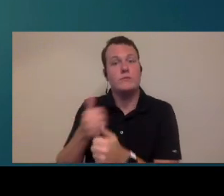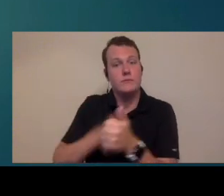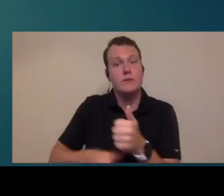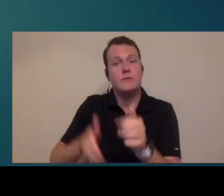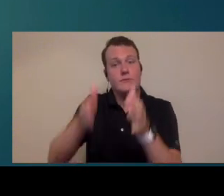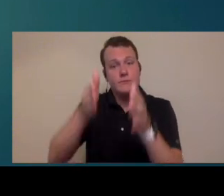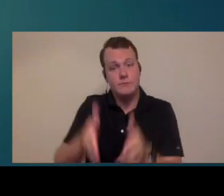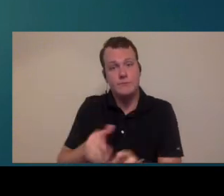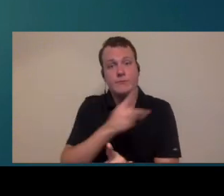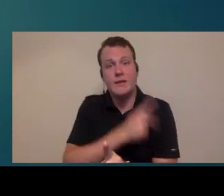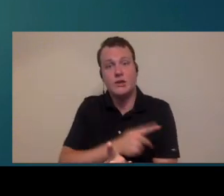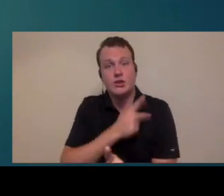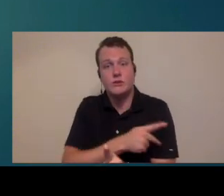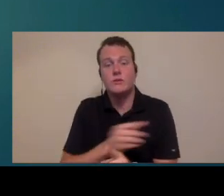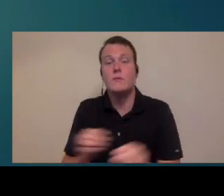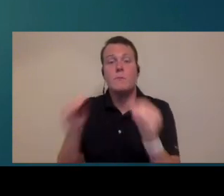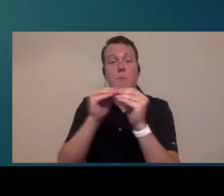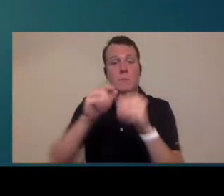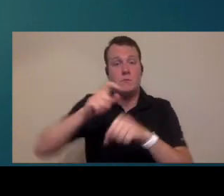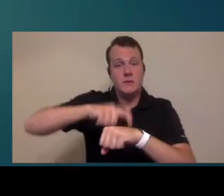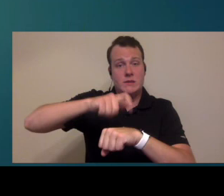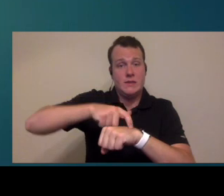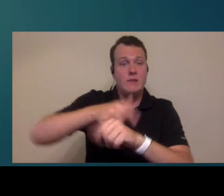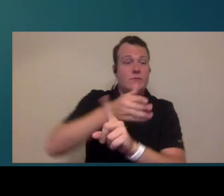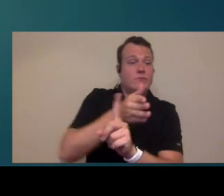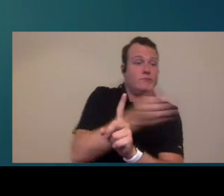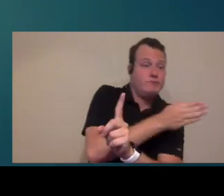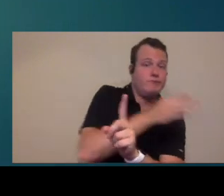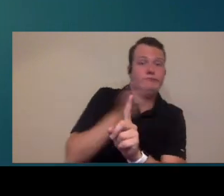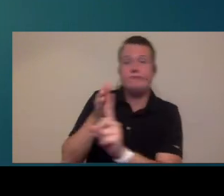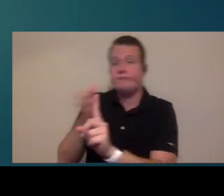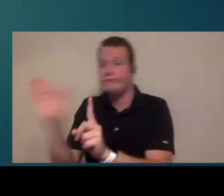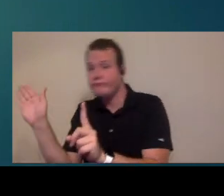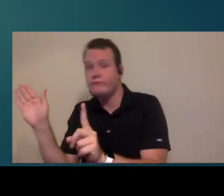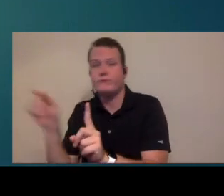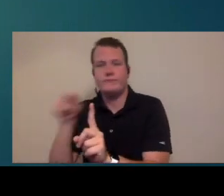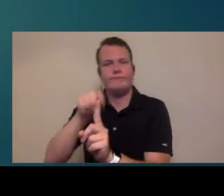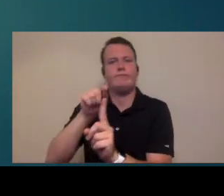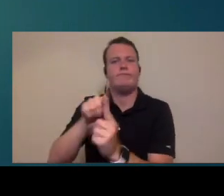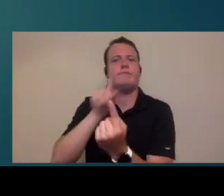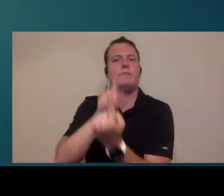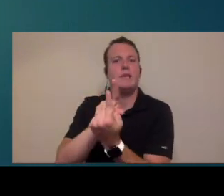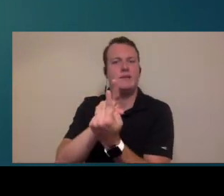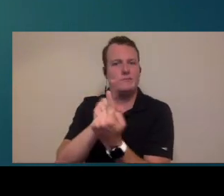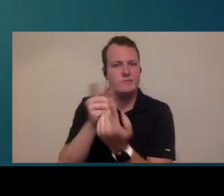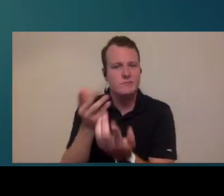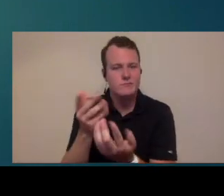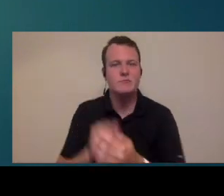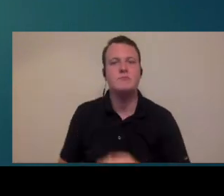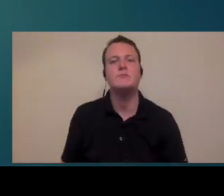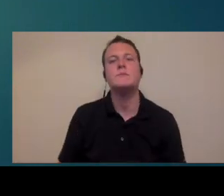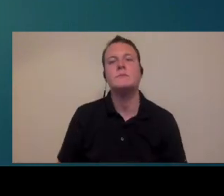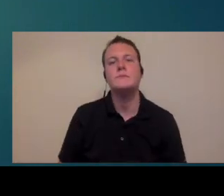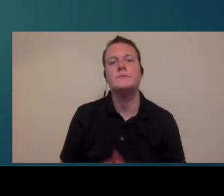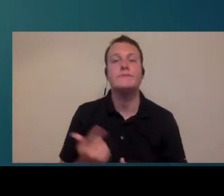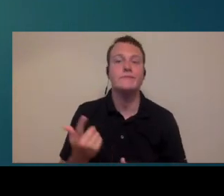out of every patient encounter there's actually more time spent probably on the front end and the back end then there is actually in the room with the patient so